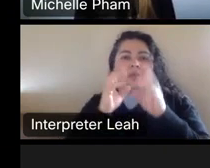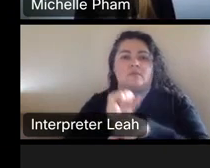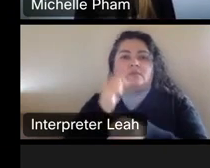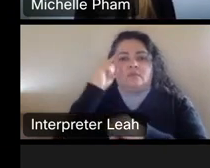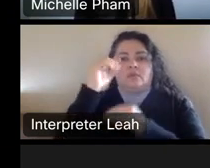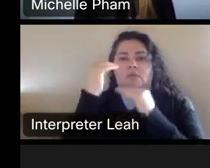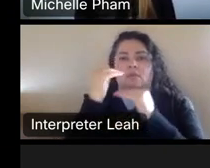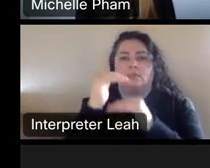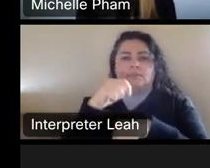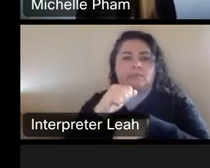Bit of time.